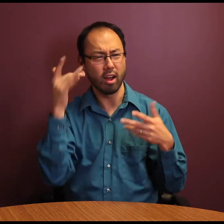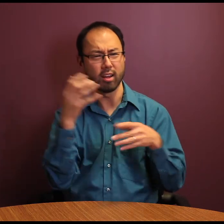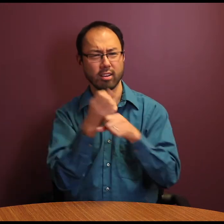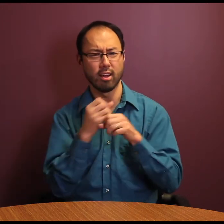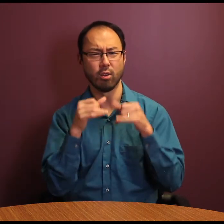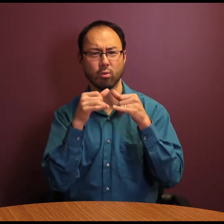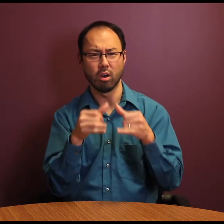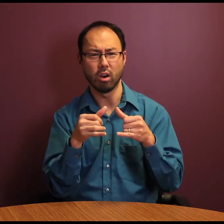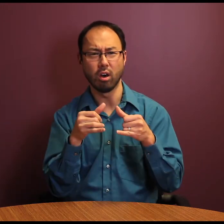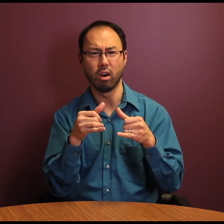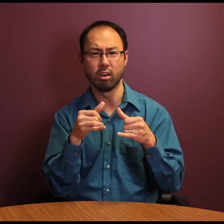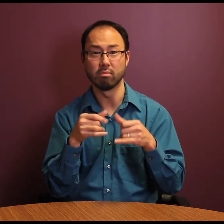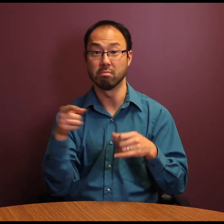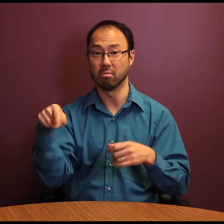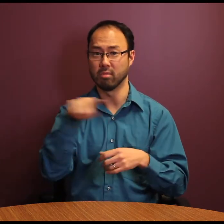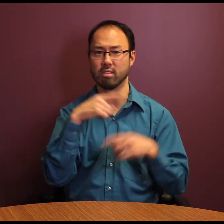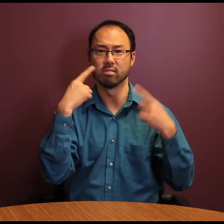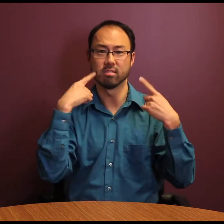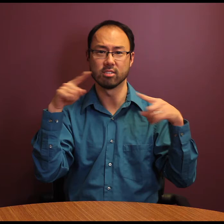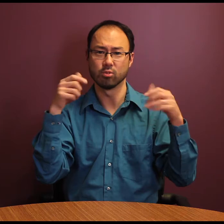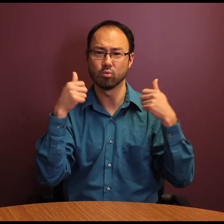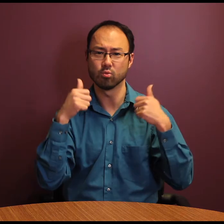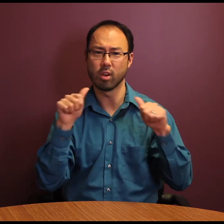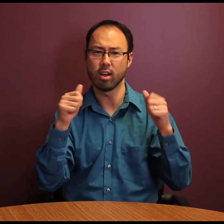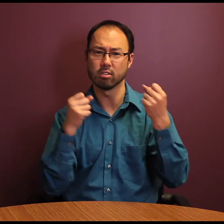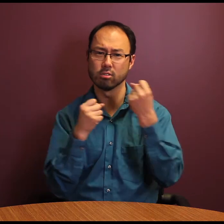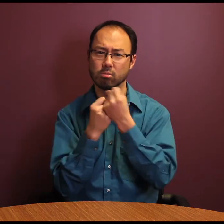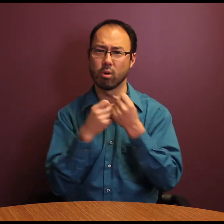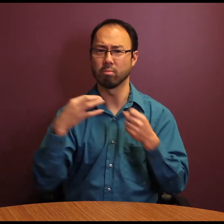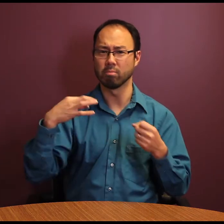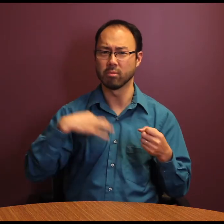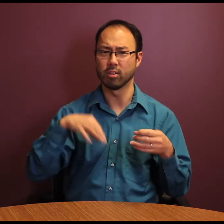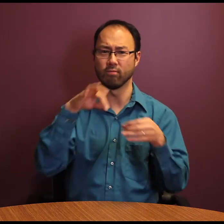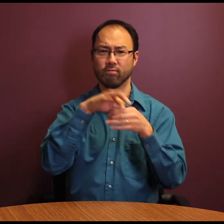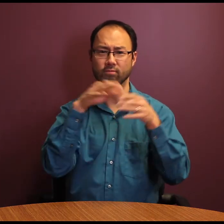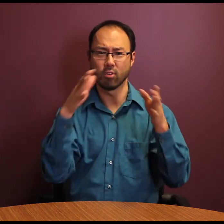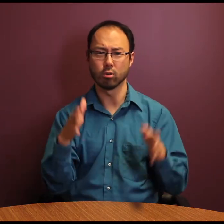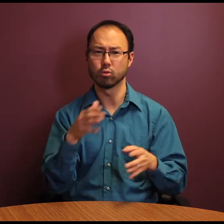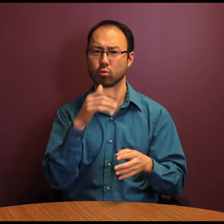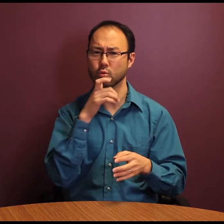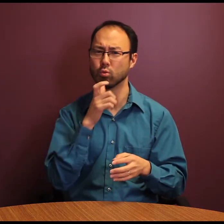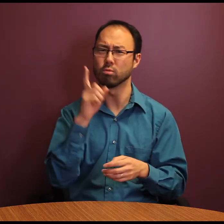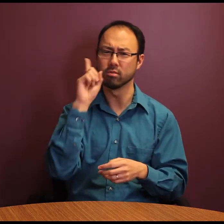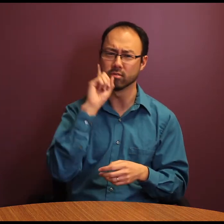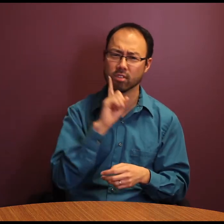on behalf of constituents in the Deaf, Hard of Hearing and Late-deafened community.